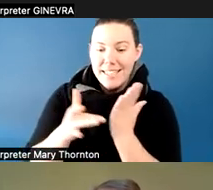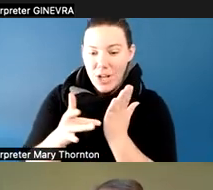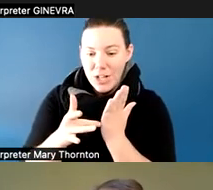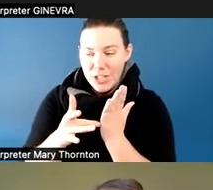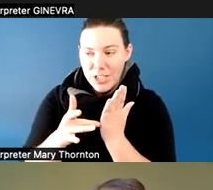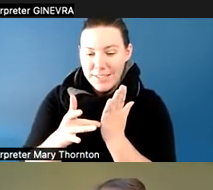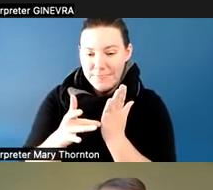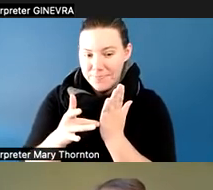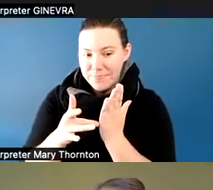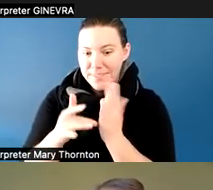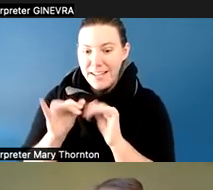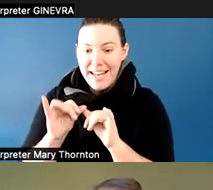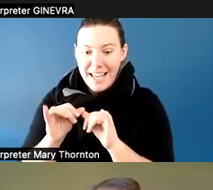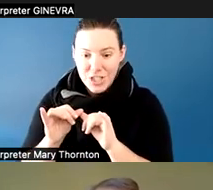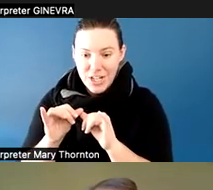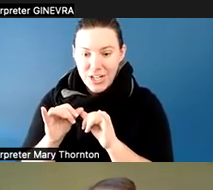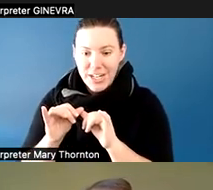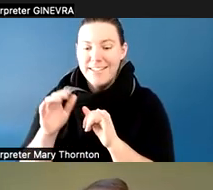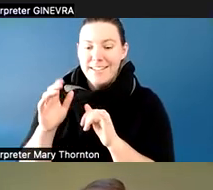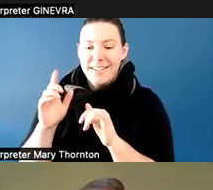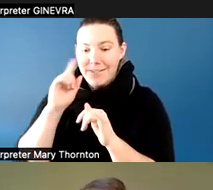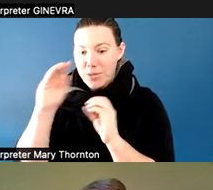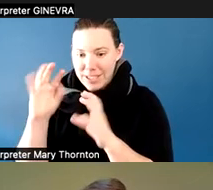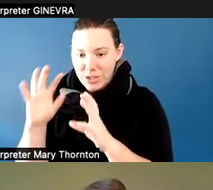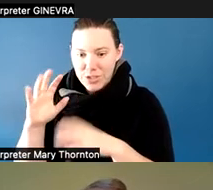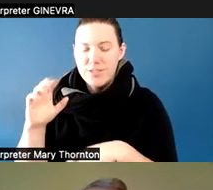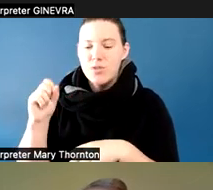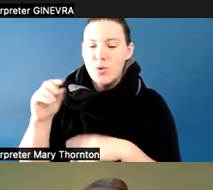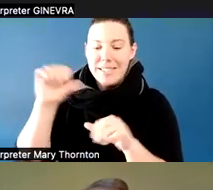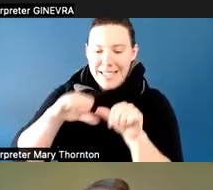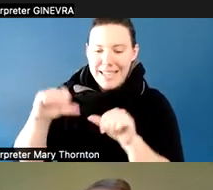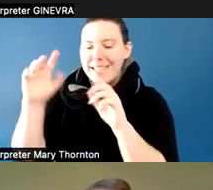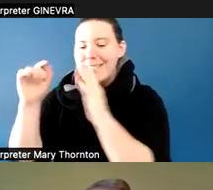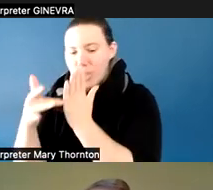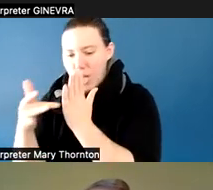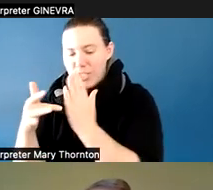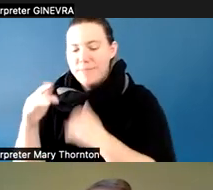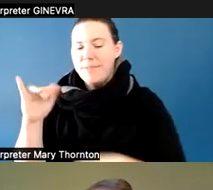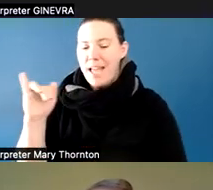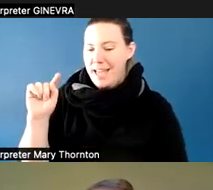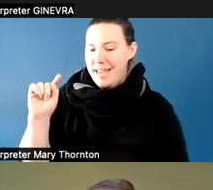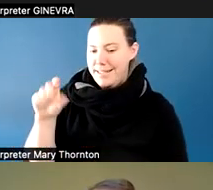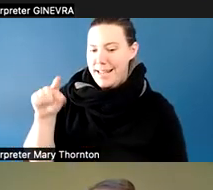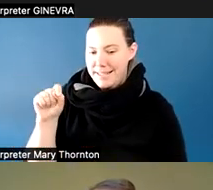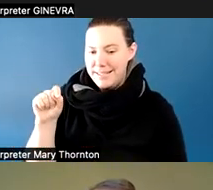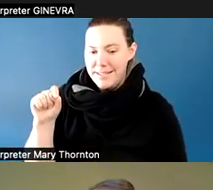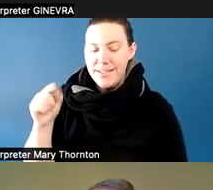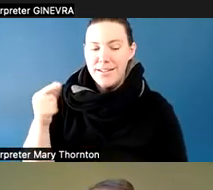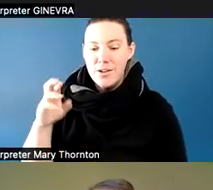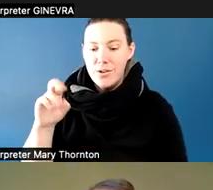that you are going to provide some innovative experiences related to science and technology to students. And so these images of these brains here,